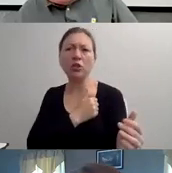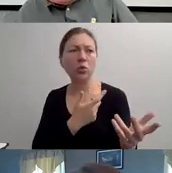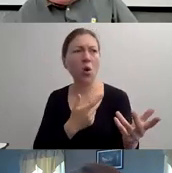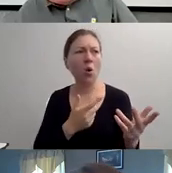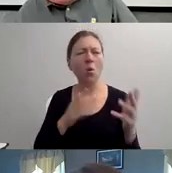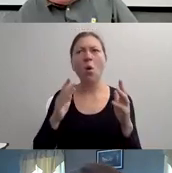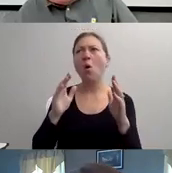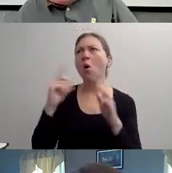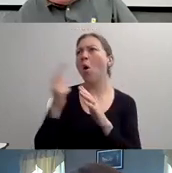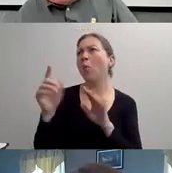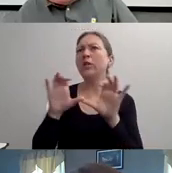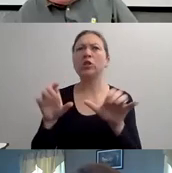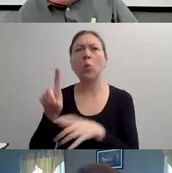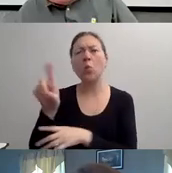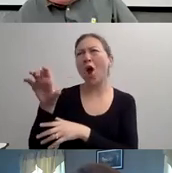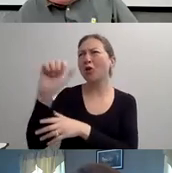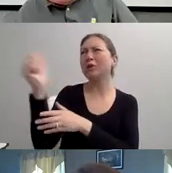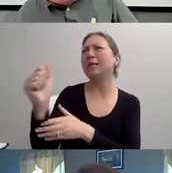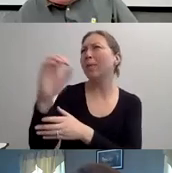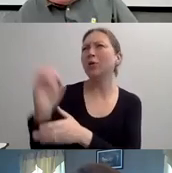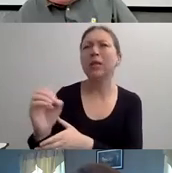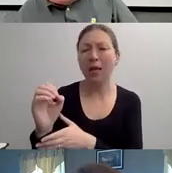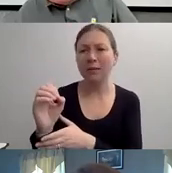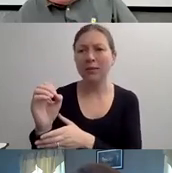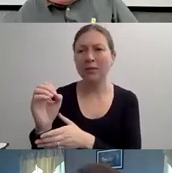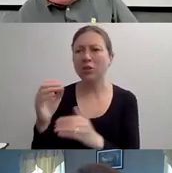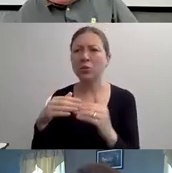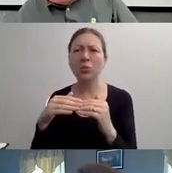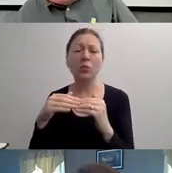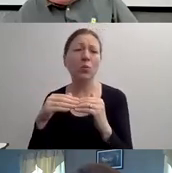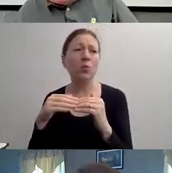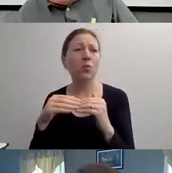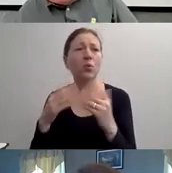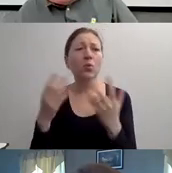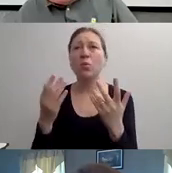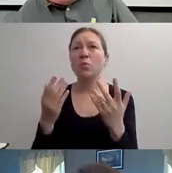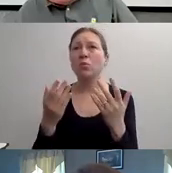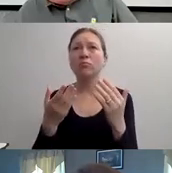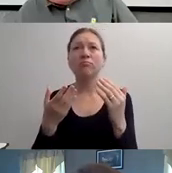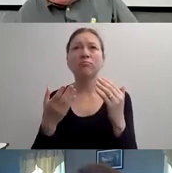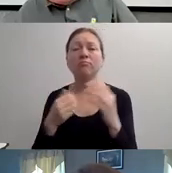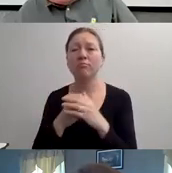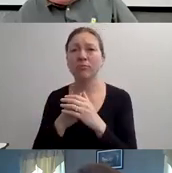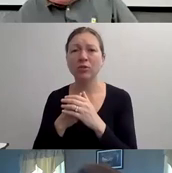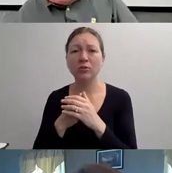WHETHER IT WAS A WORD THAT THEY'VE NEVER SEEN BEFORE AND THEY STARTED WRITING F AND THEN